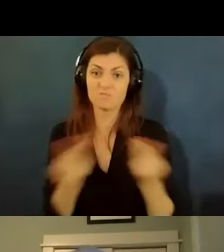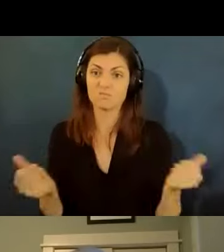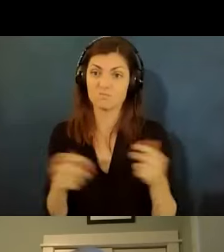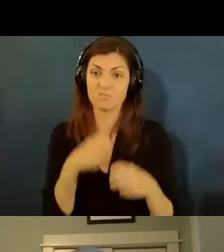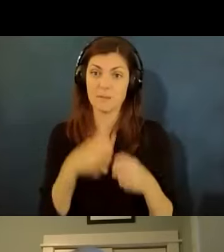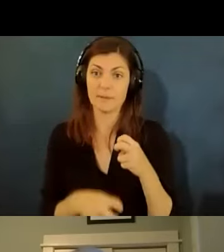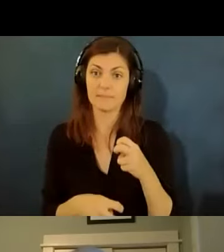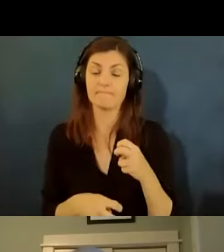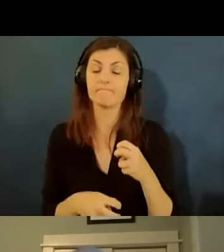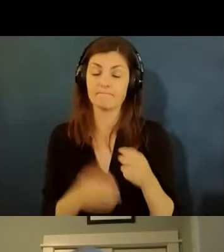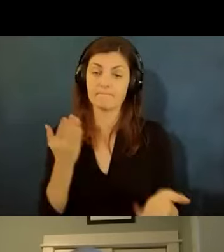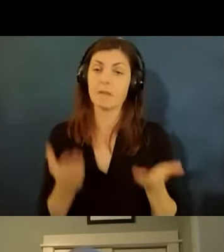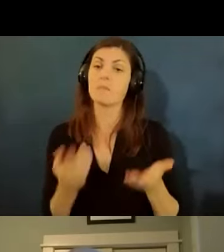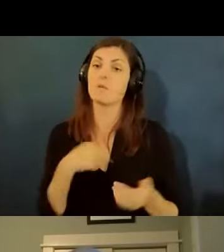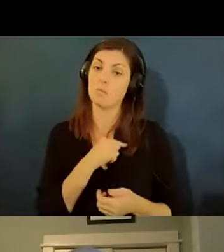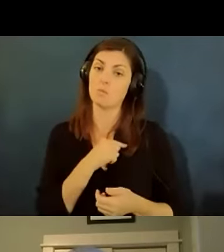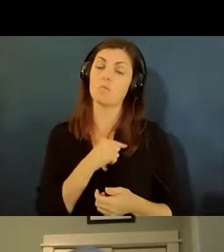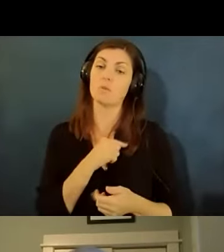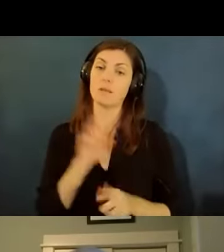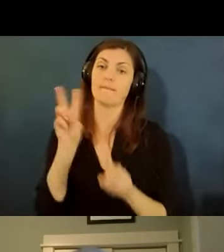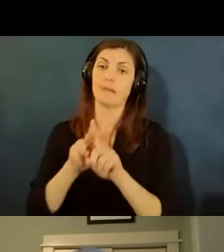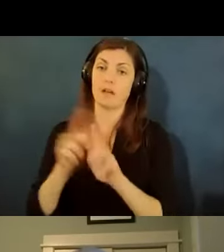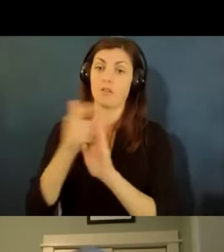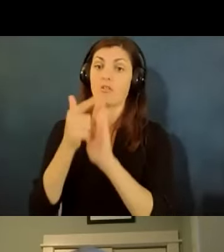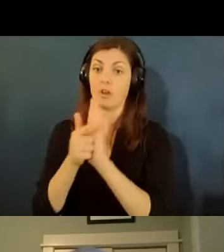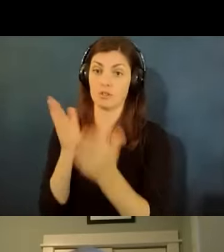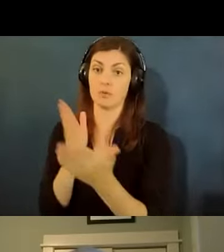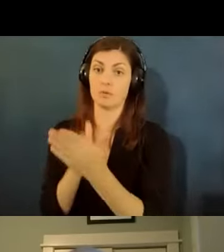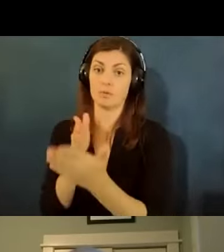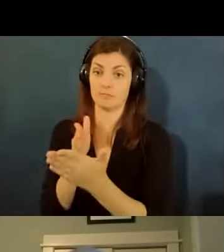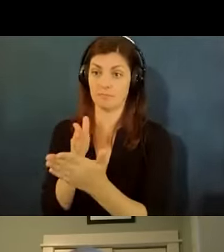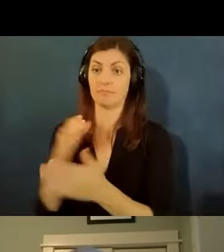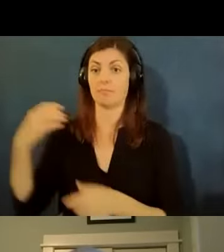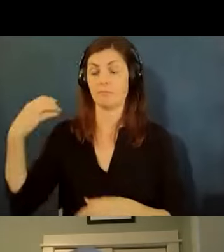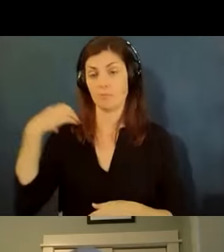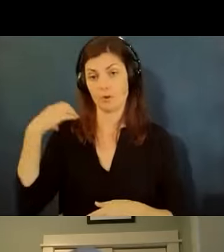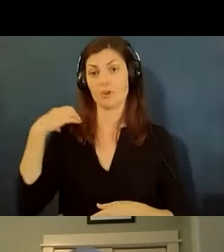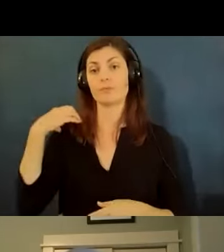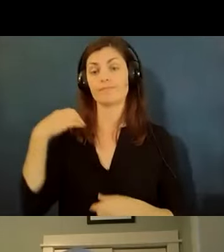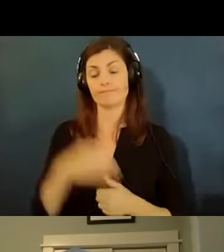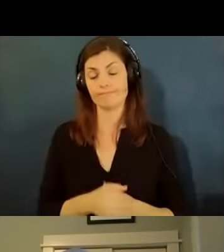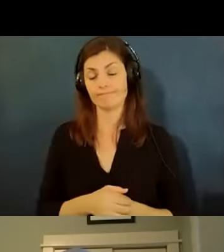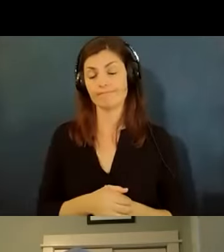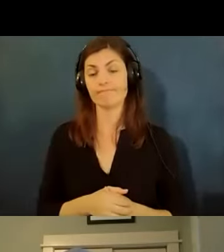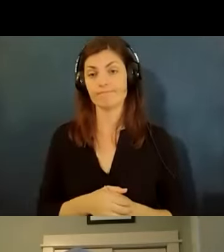so we may take we may file a lawsuit against the employer so it's sort of you know